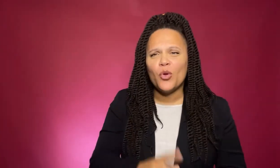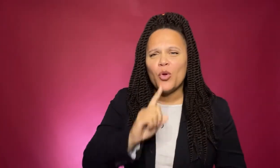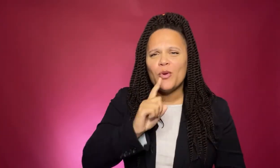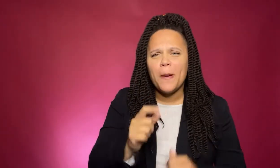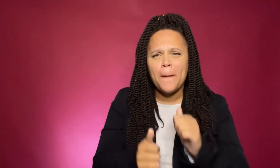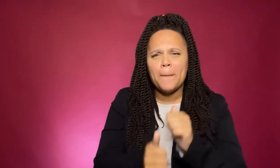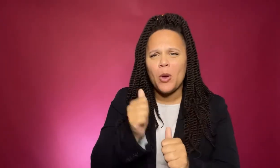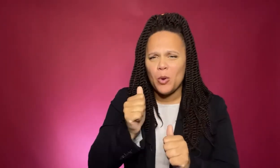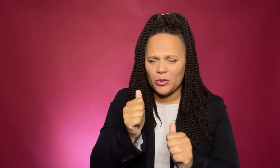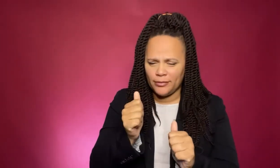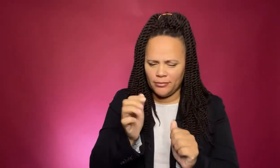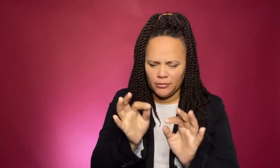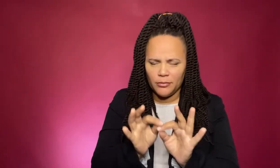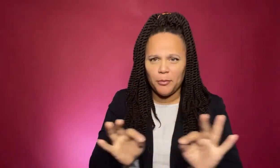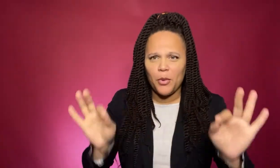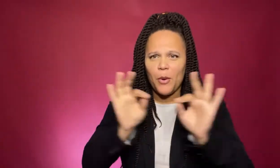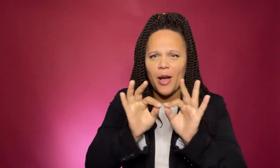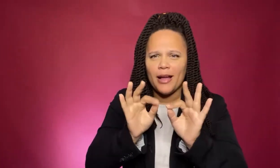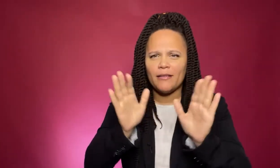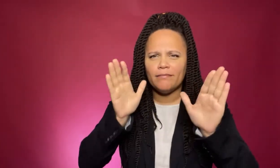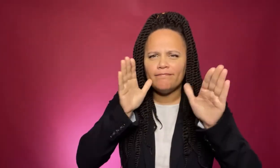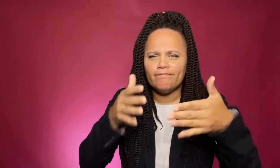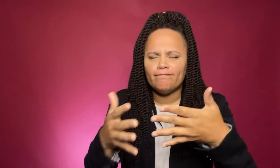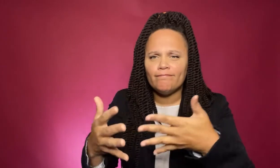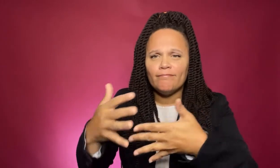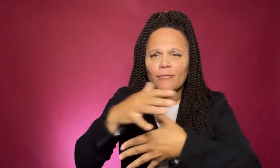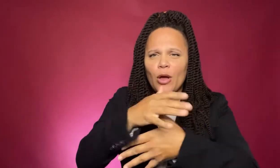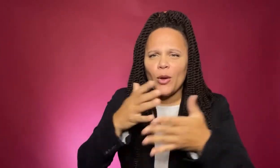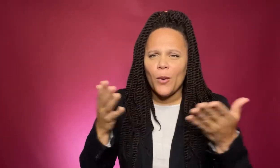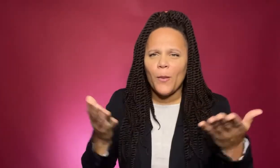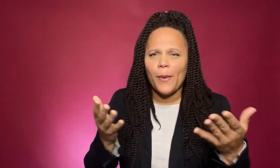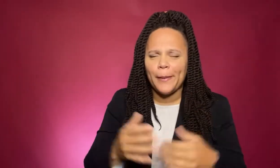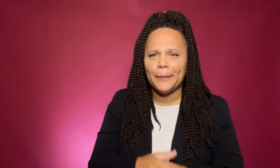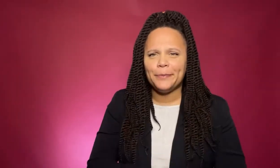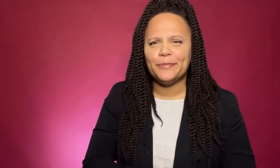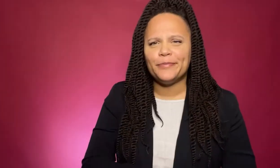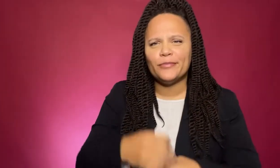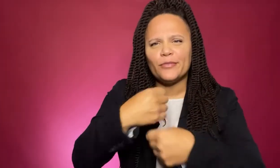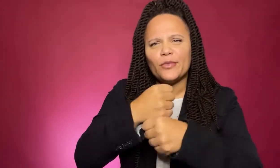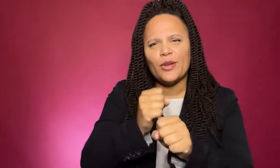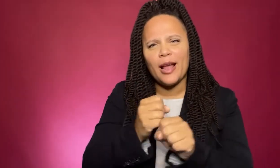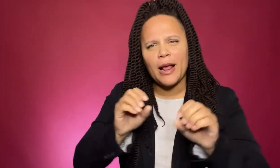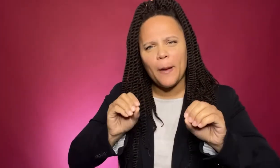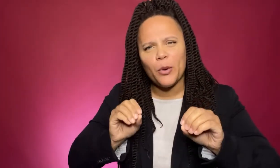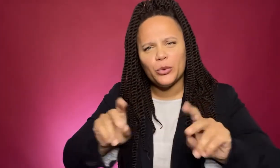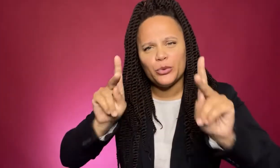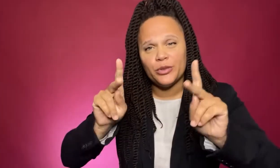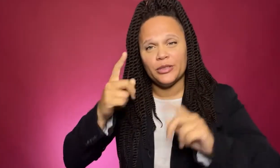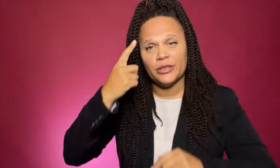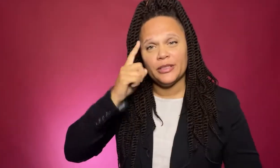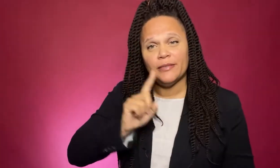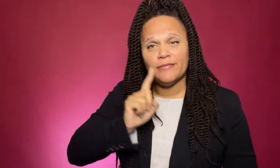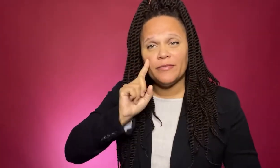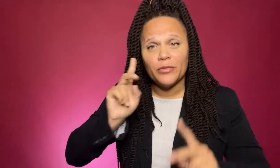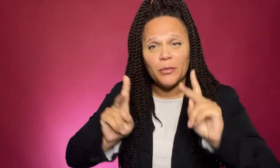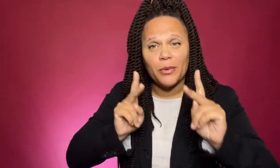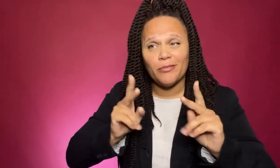My priority will be to create opportunities for Deaf people,